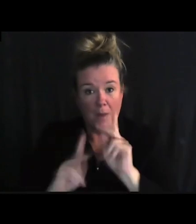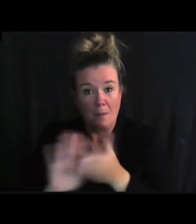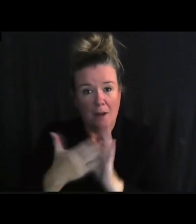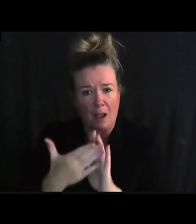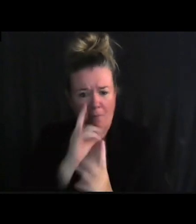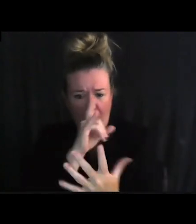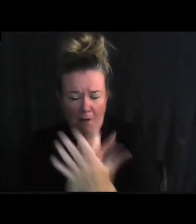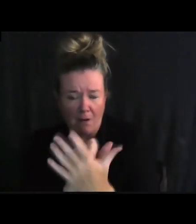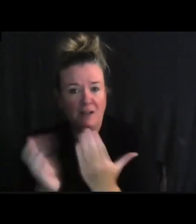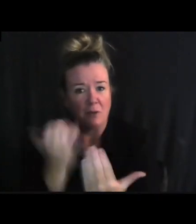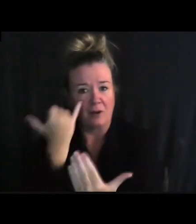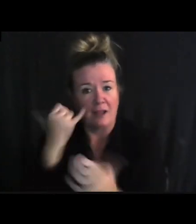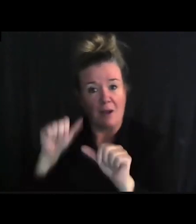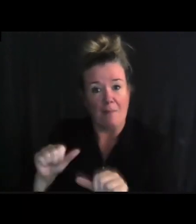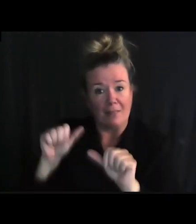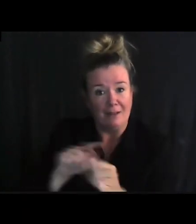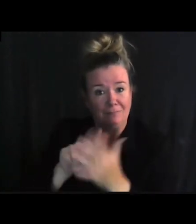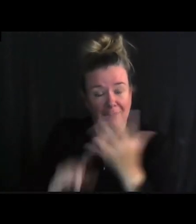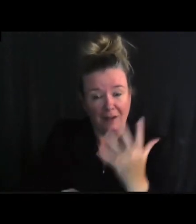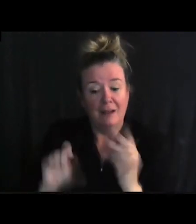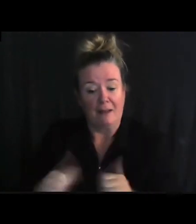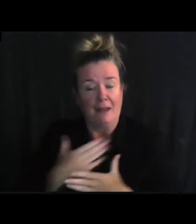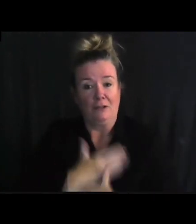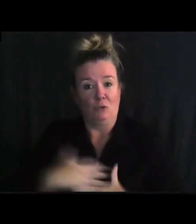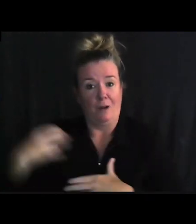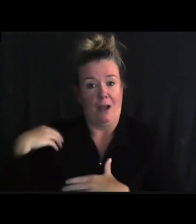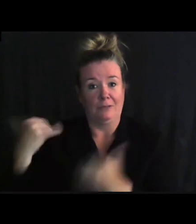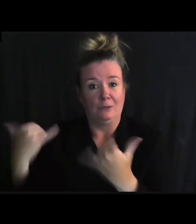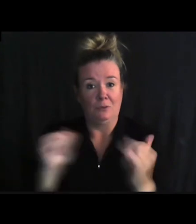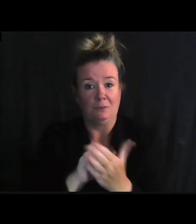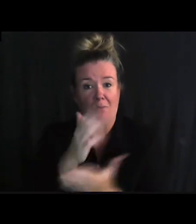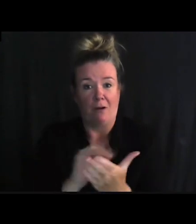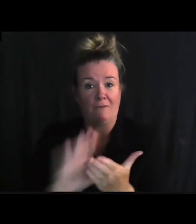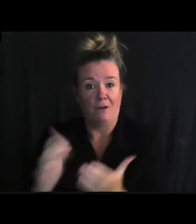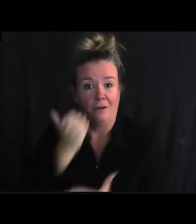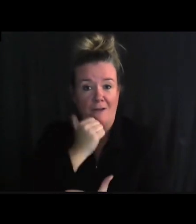people across Michigan, regardless of ability, can enjoy outdoor recreation as part of their